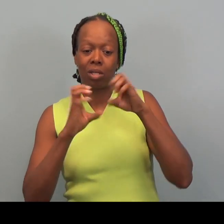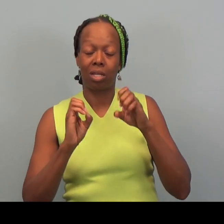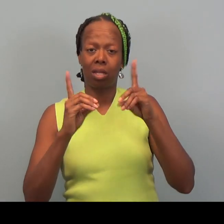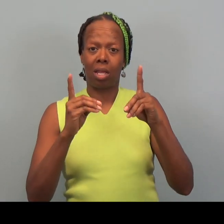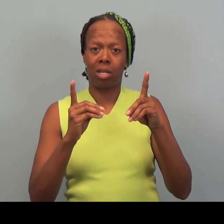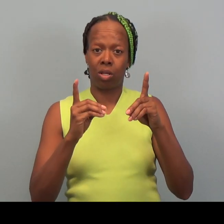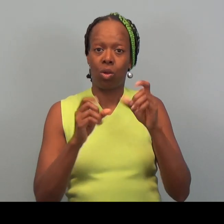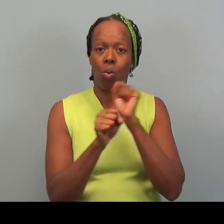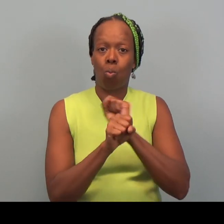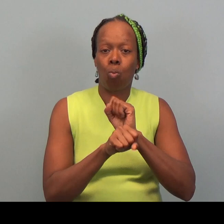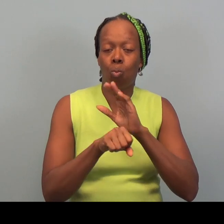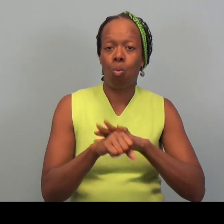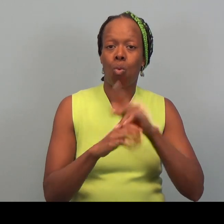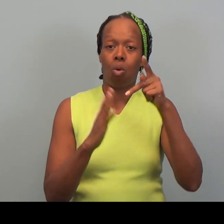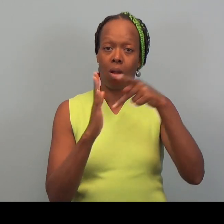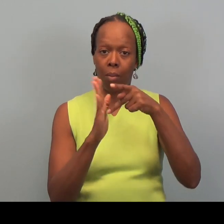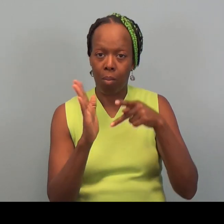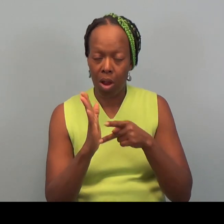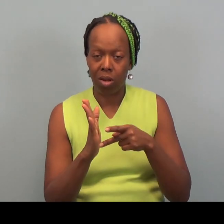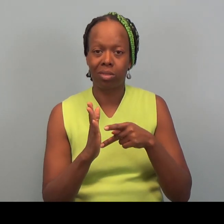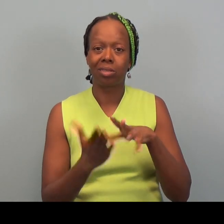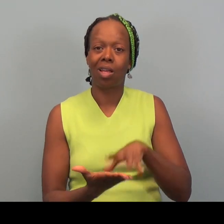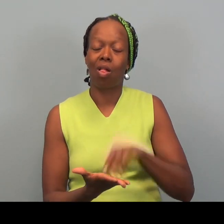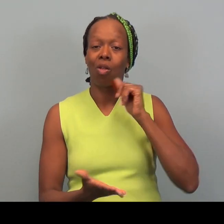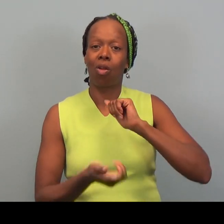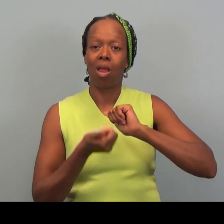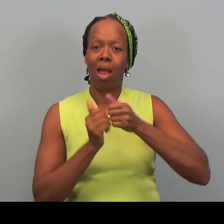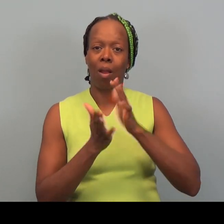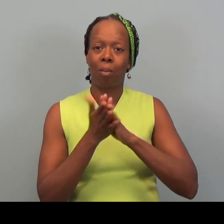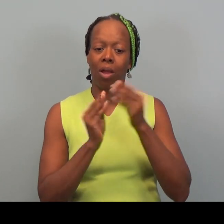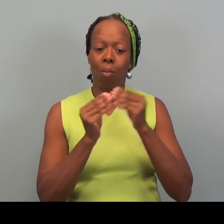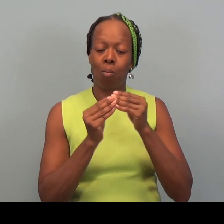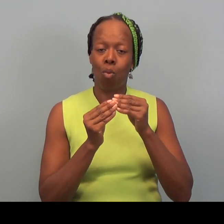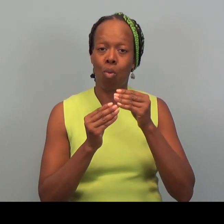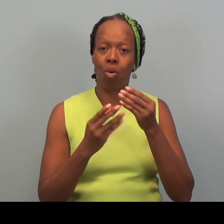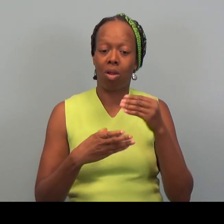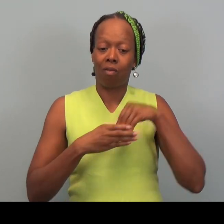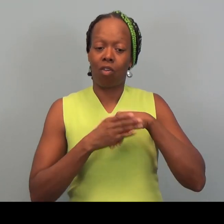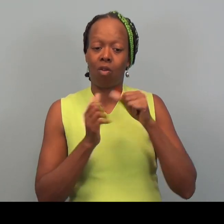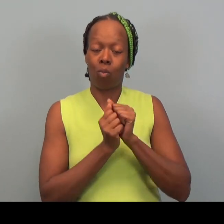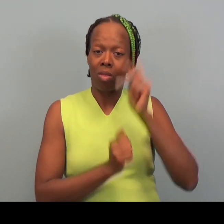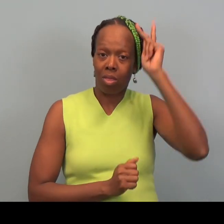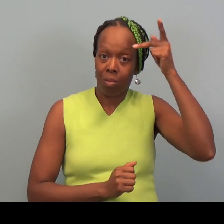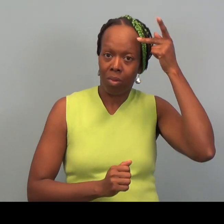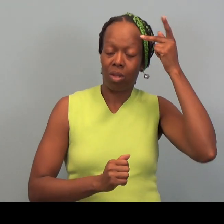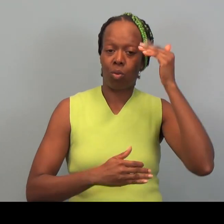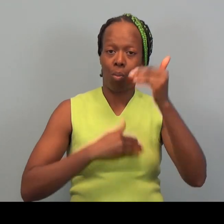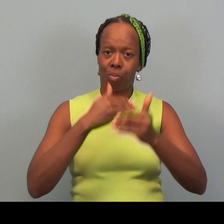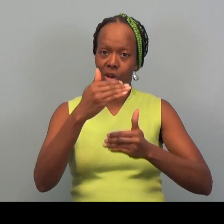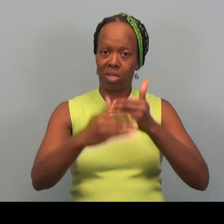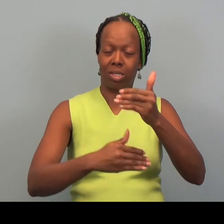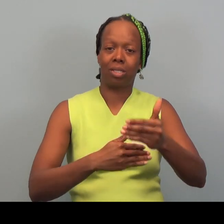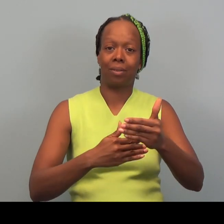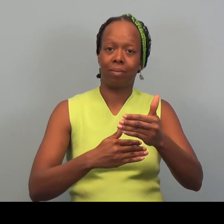with working on policy and learning how to get engaged in the political process.